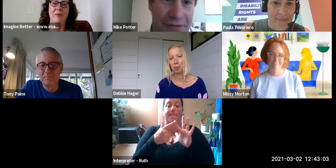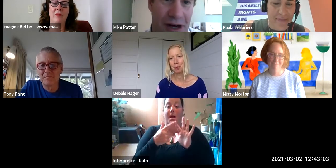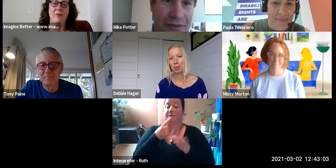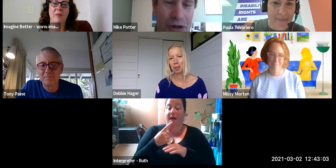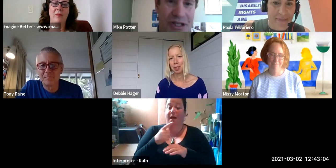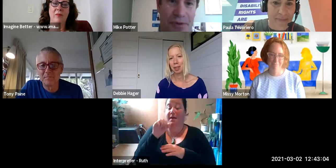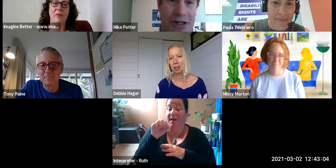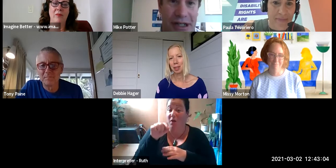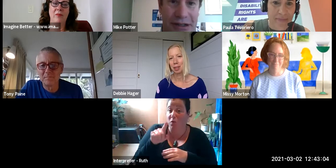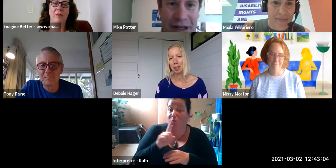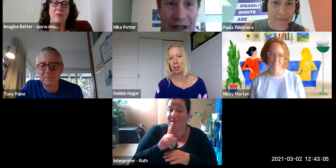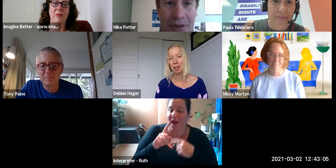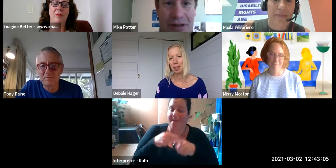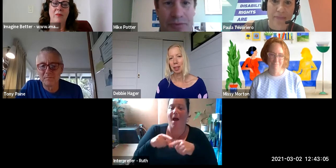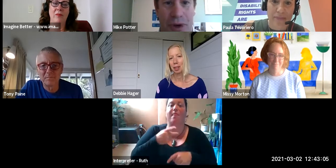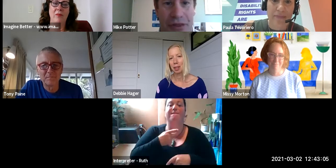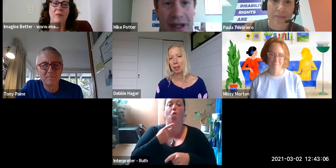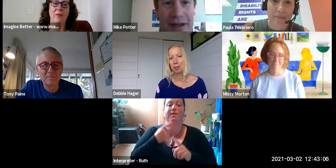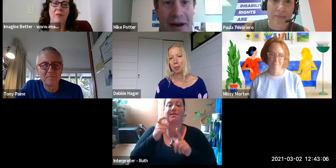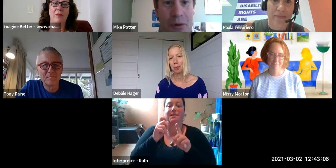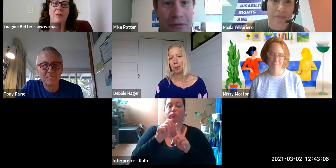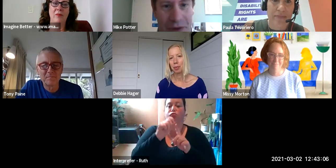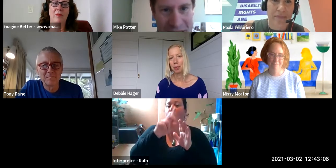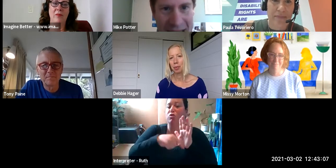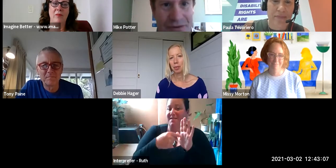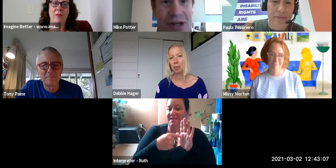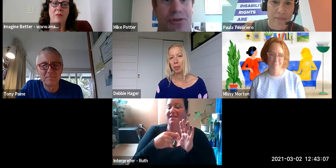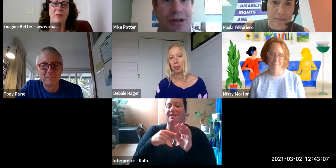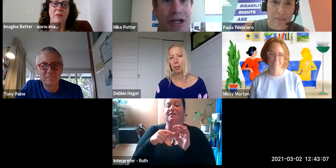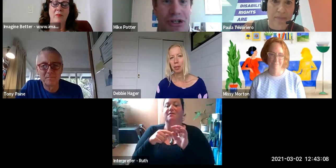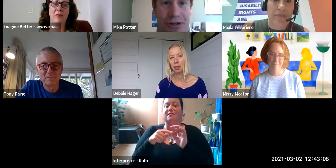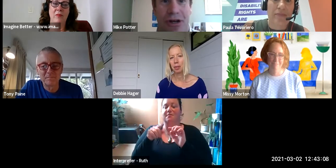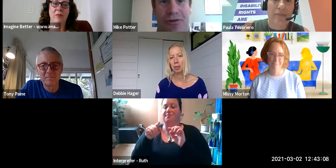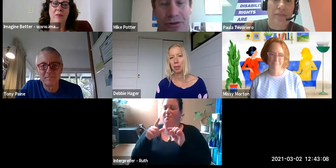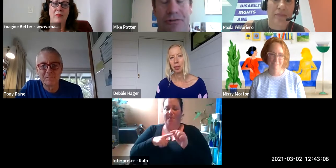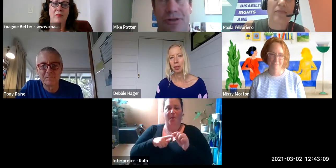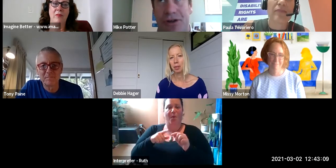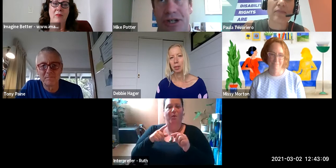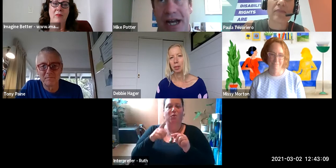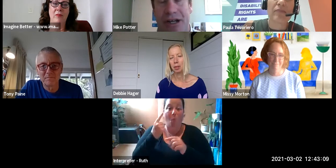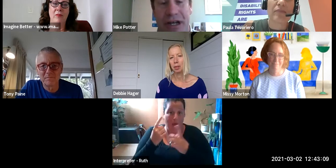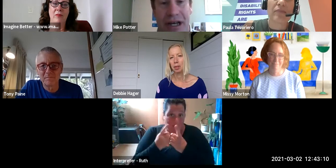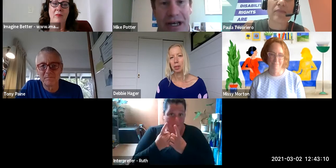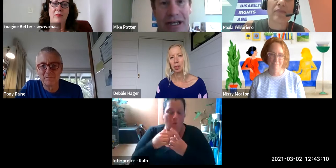One of the things I was thinking about before we came here was Tony's question: 'what are the most urgent changes required'.